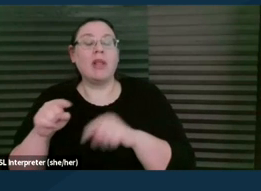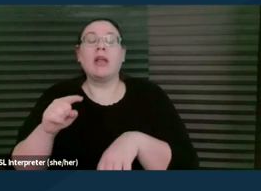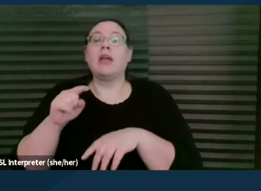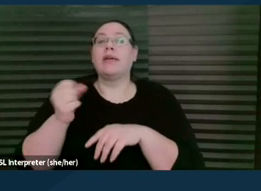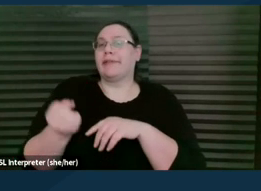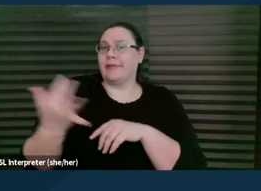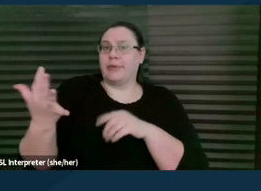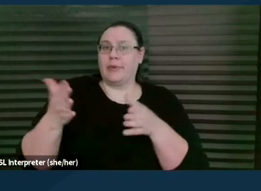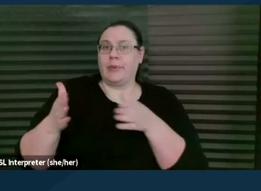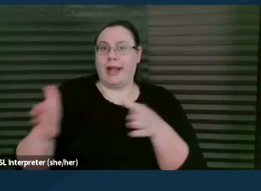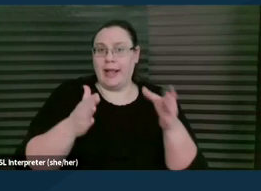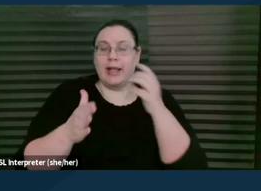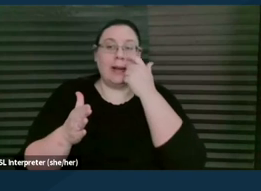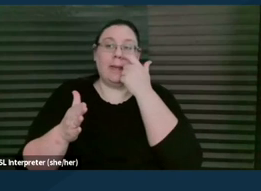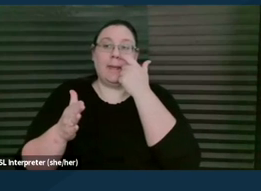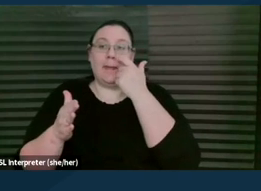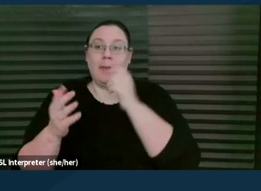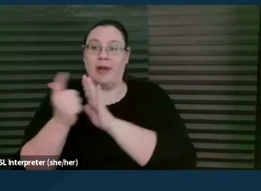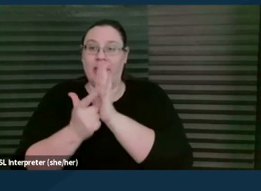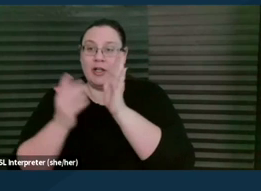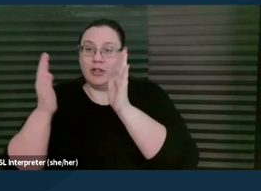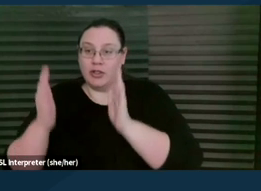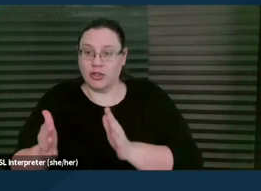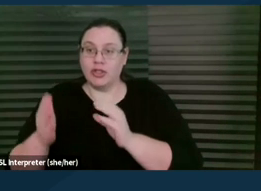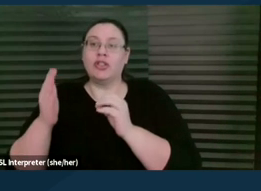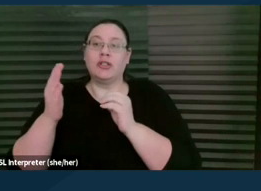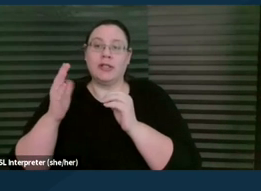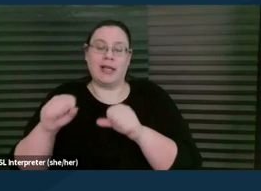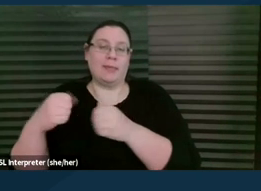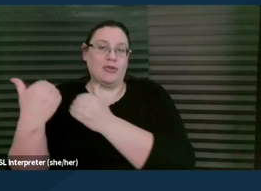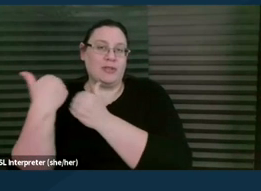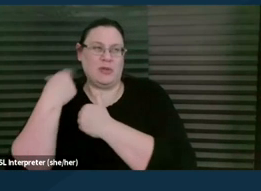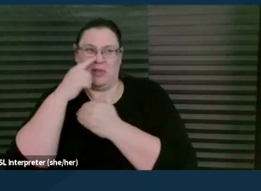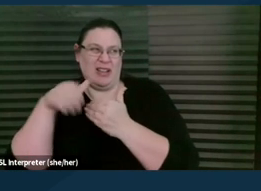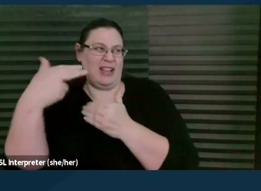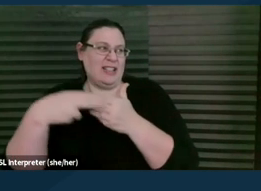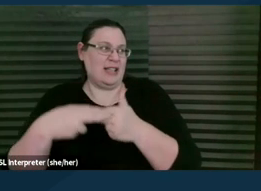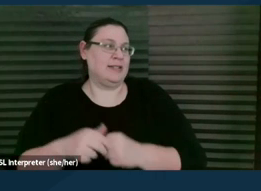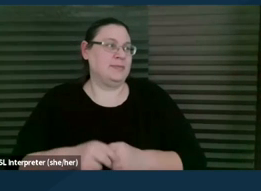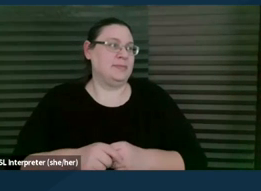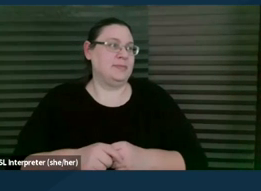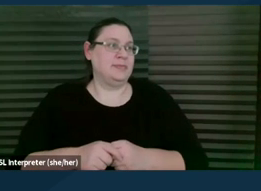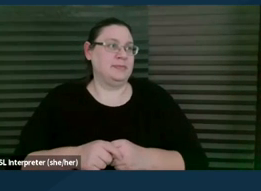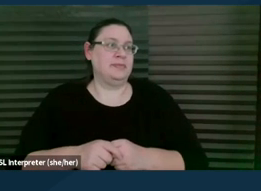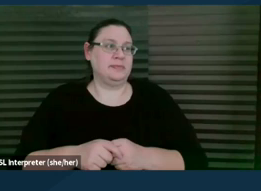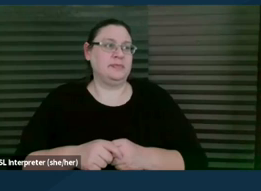in which an attorney can be held responsible. If we can go to the next slide, please. This probably gives a little bit more context.